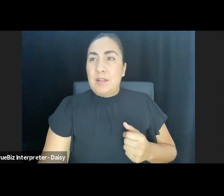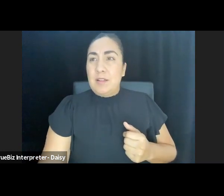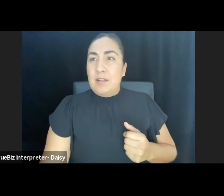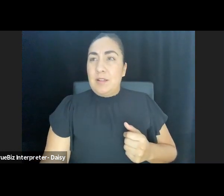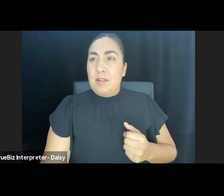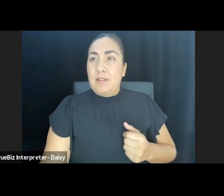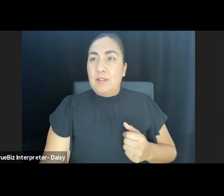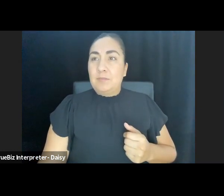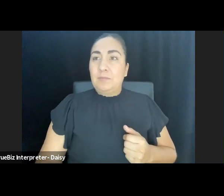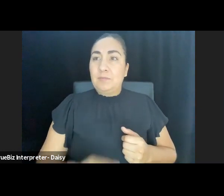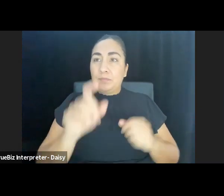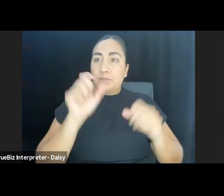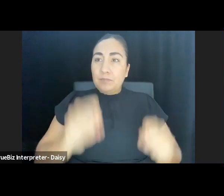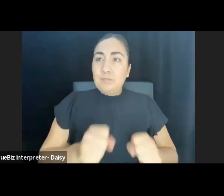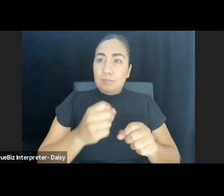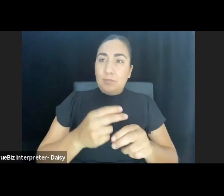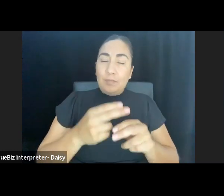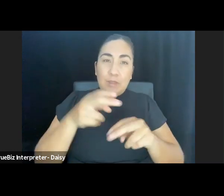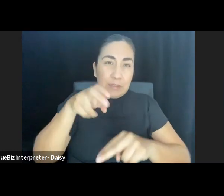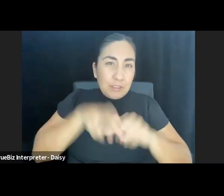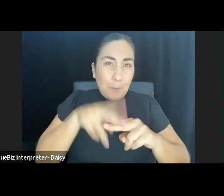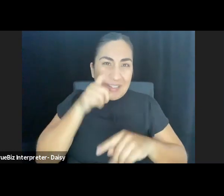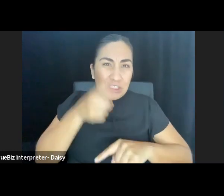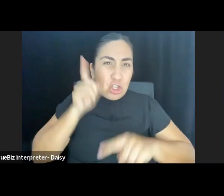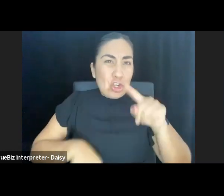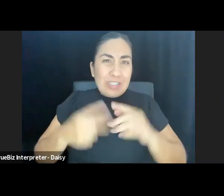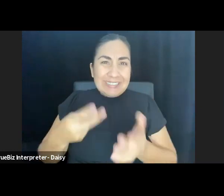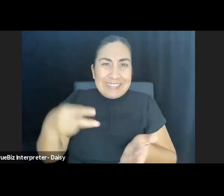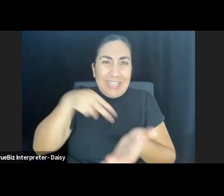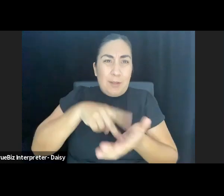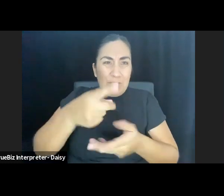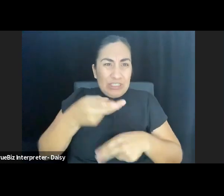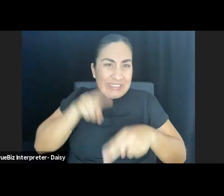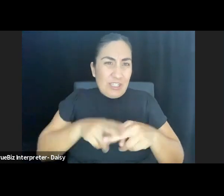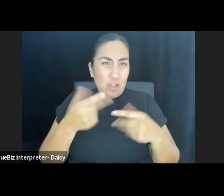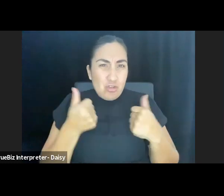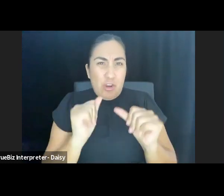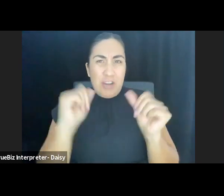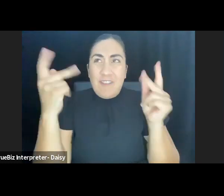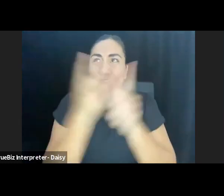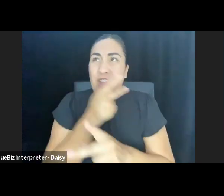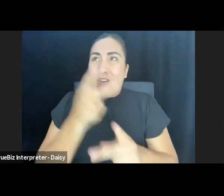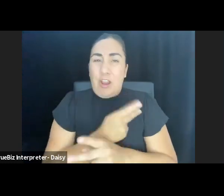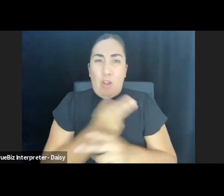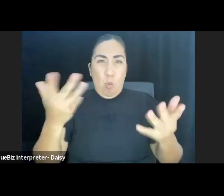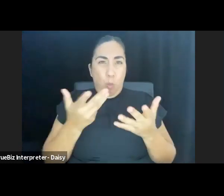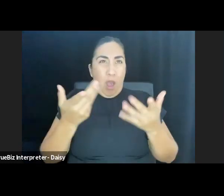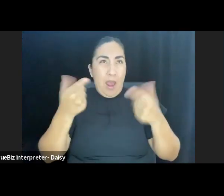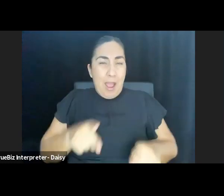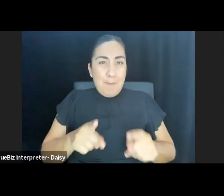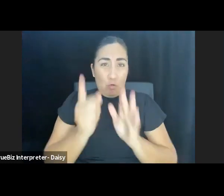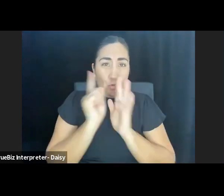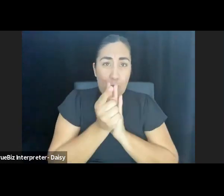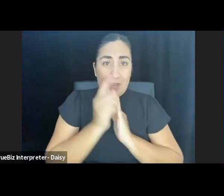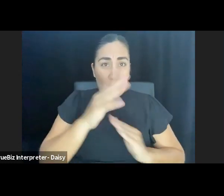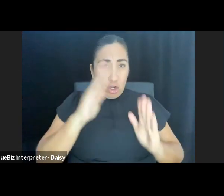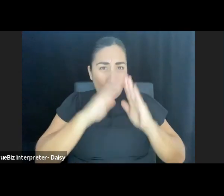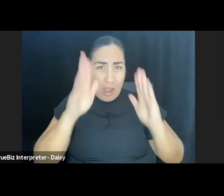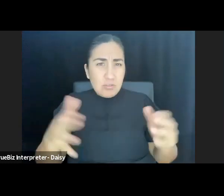She got to sit down 'cause she can't stand up. She sitting down trying to figure it out, trying to figure out what happened. One minute her house is full of life.